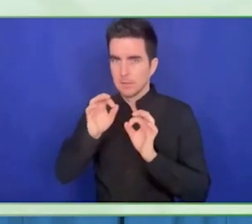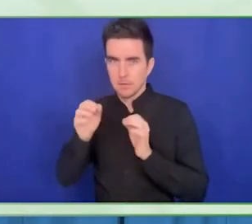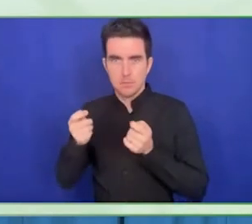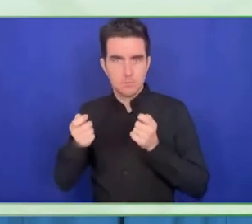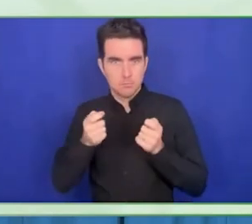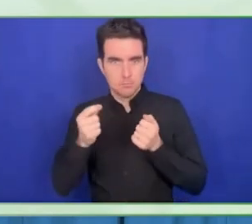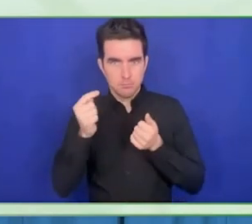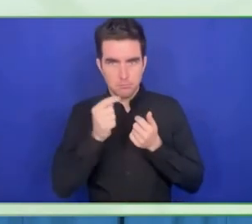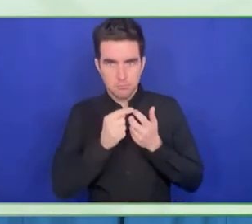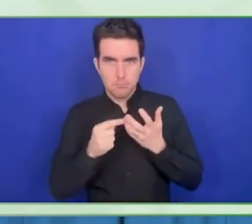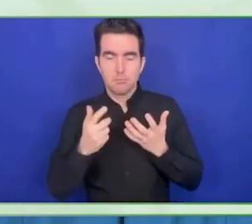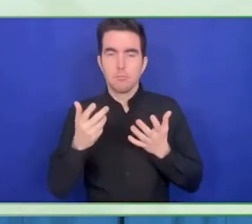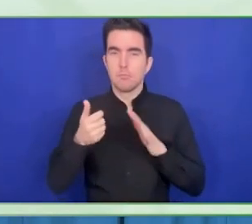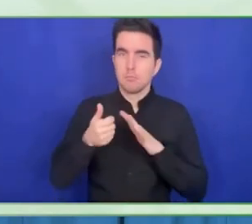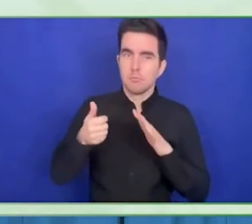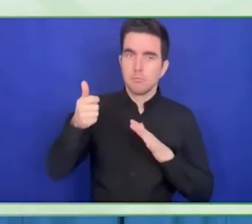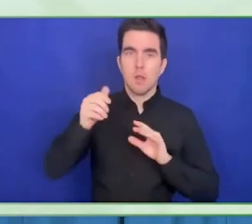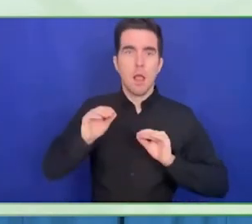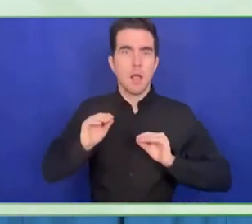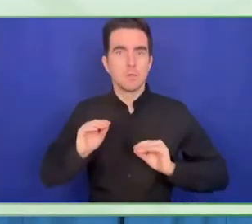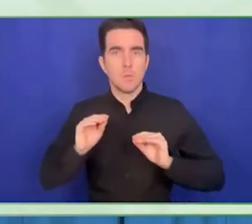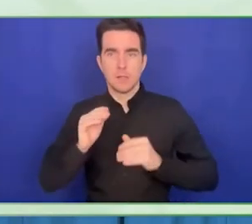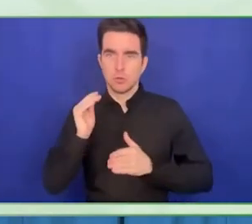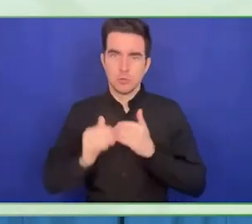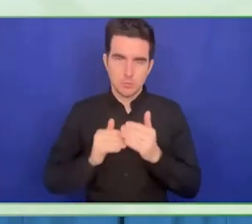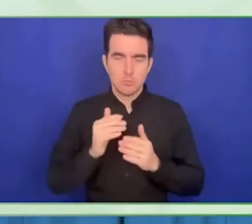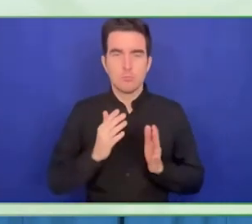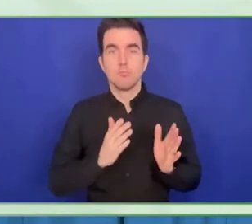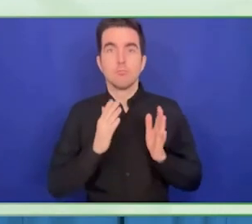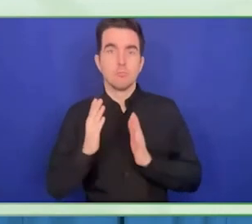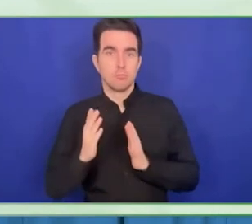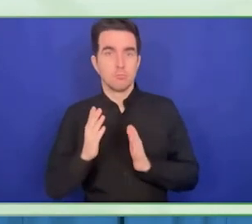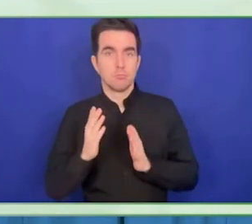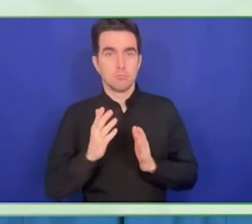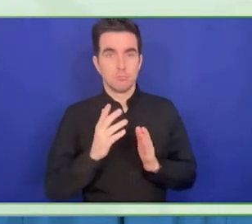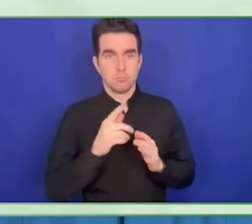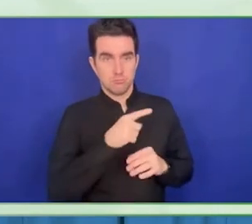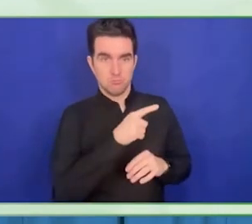The organisation has been working with deaf people for so many years